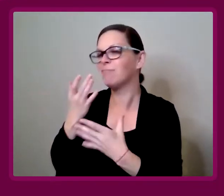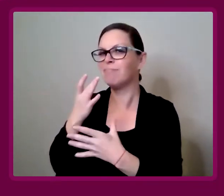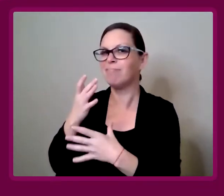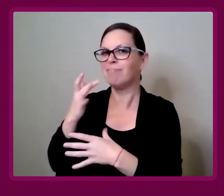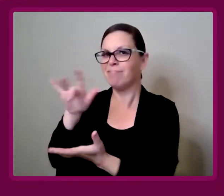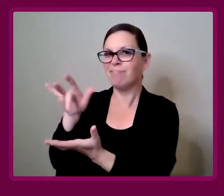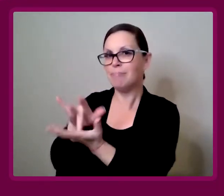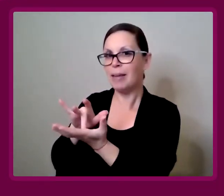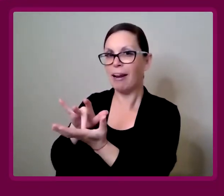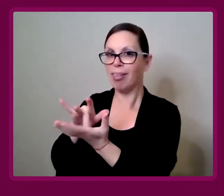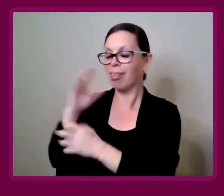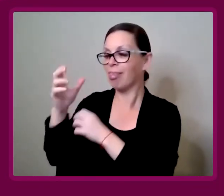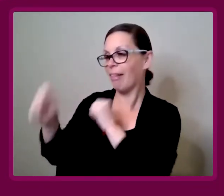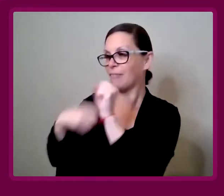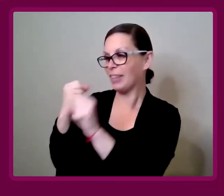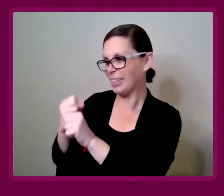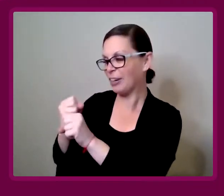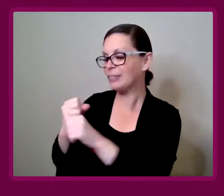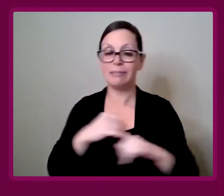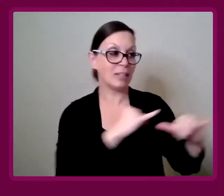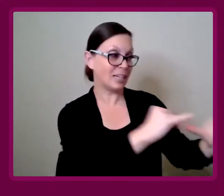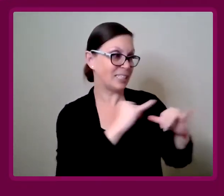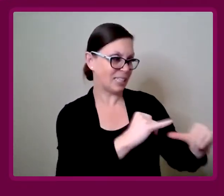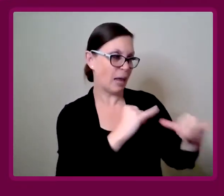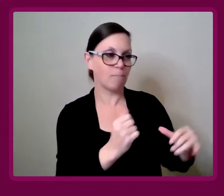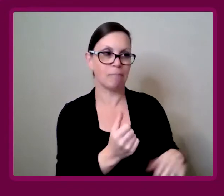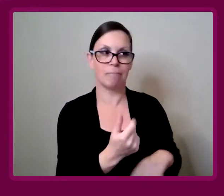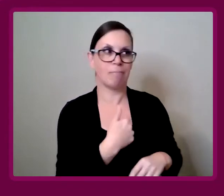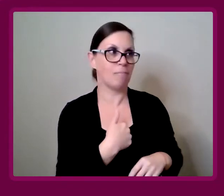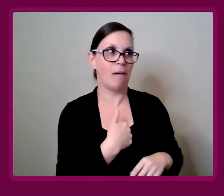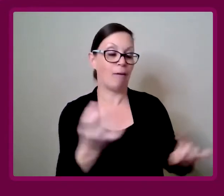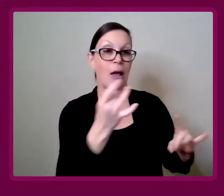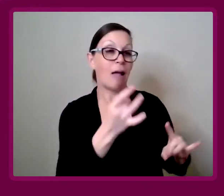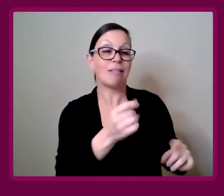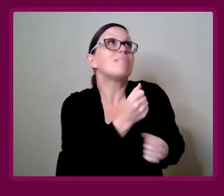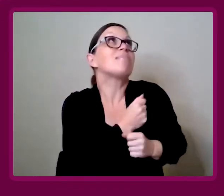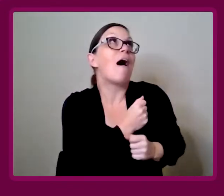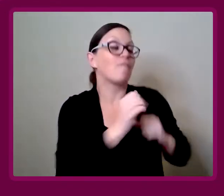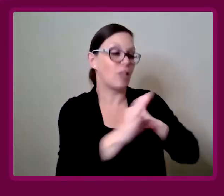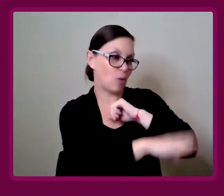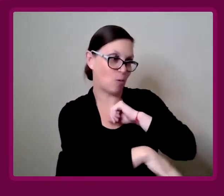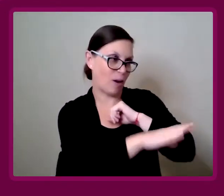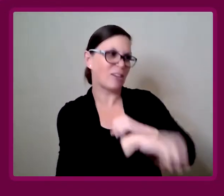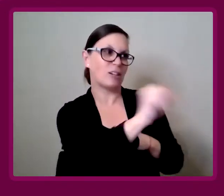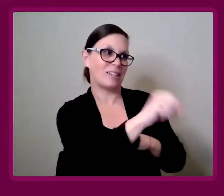Ashley Inkumsah: Same here. Me too, yeah. I am an autumn fanatic. I love it.